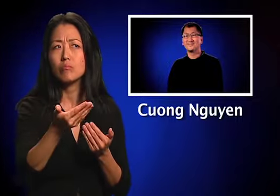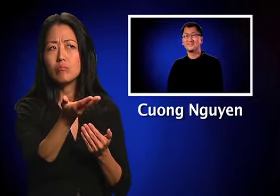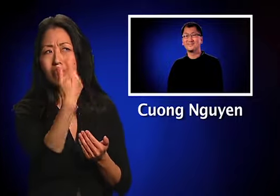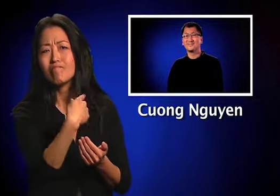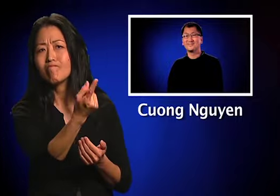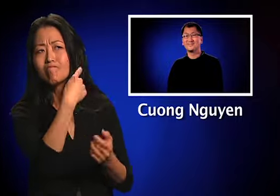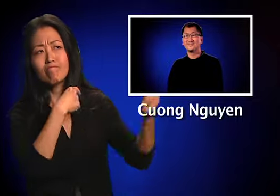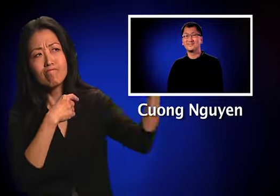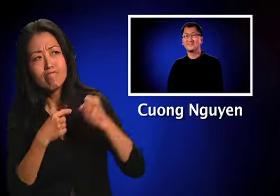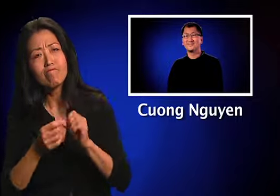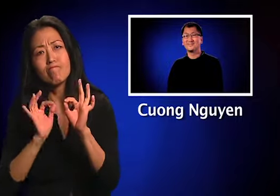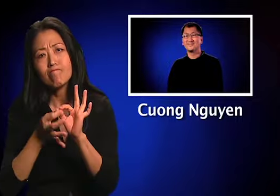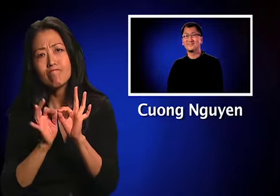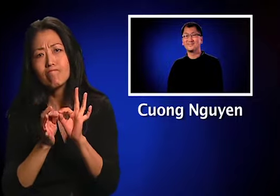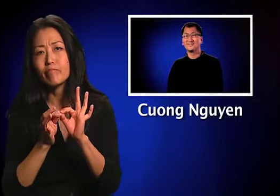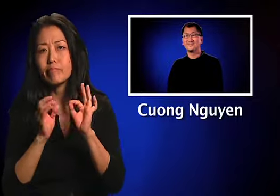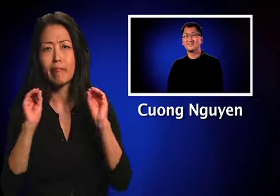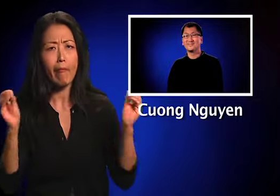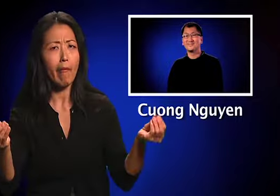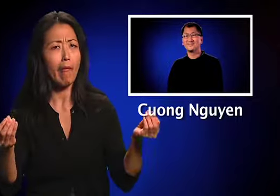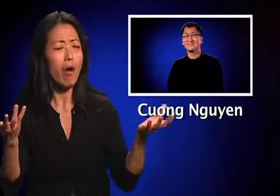to a sign language interpreter who could help him